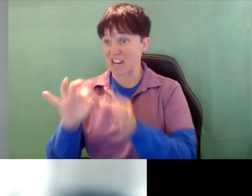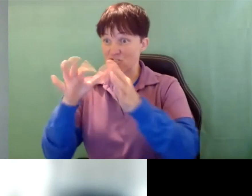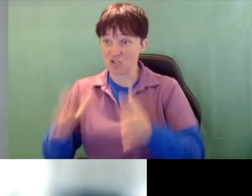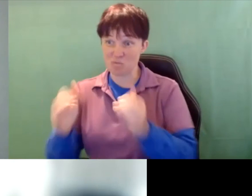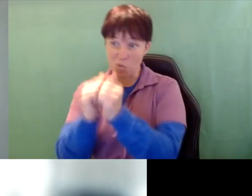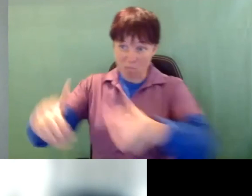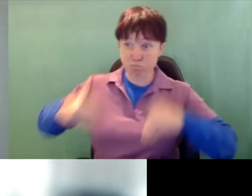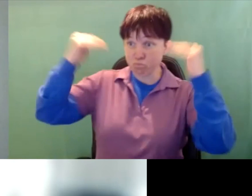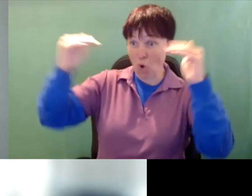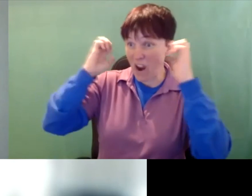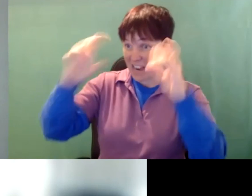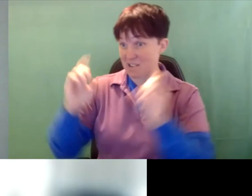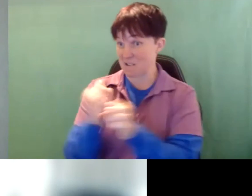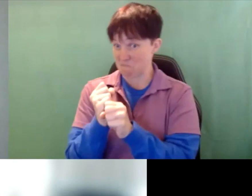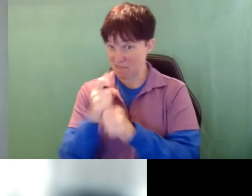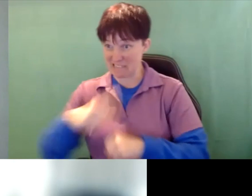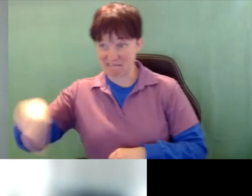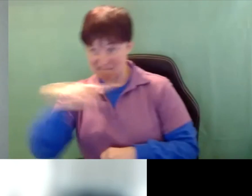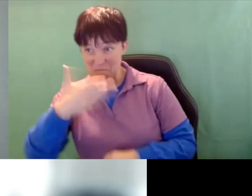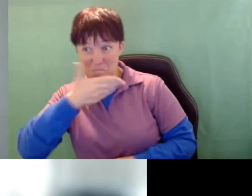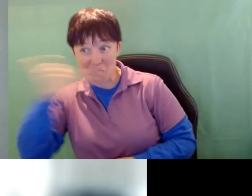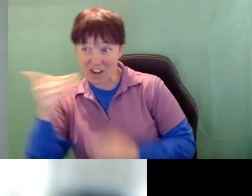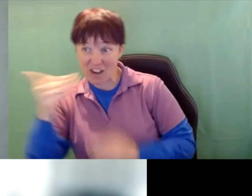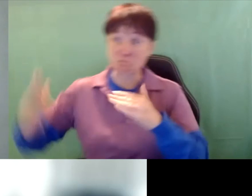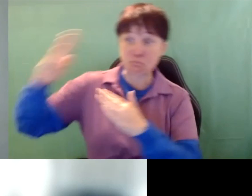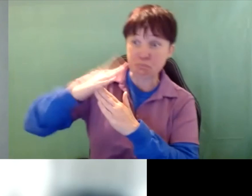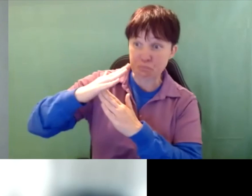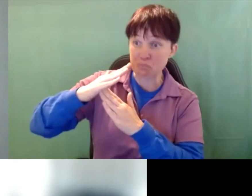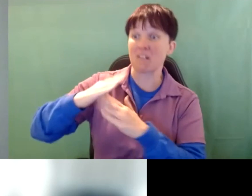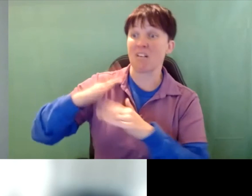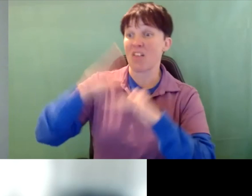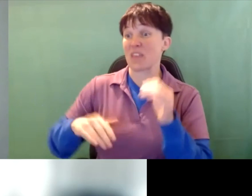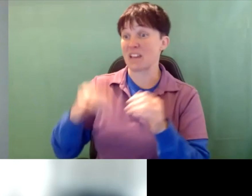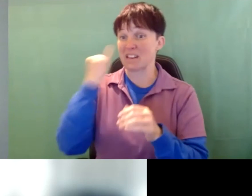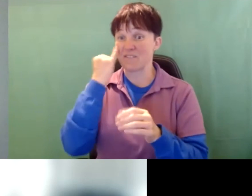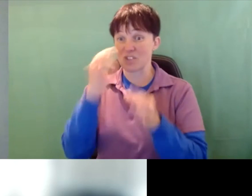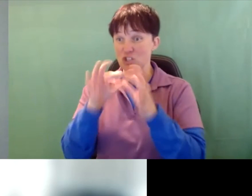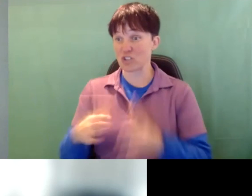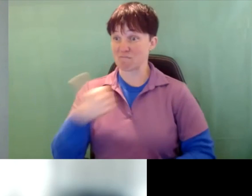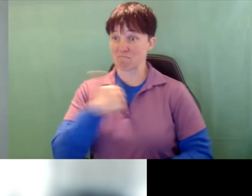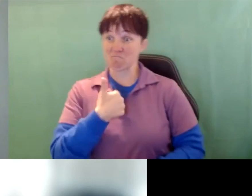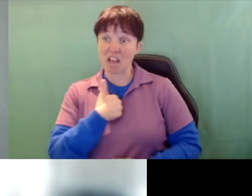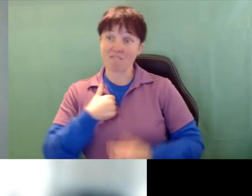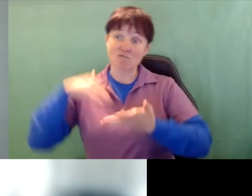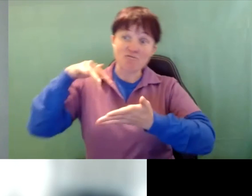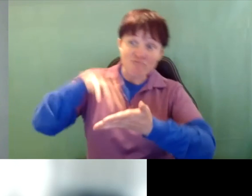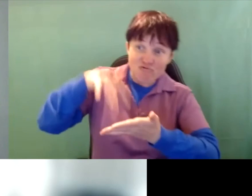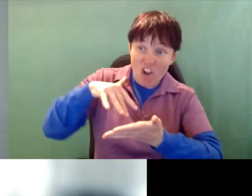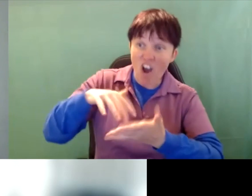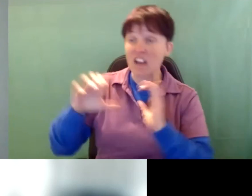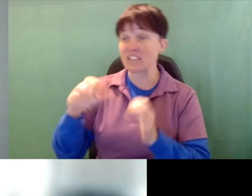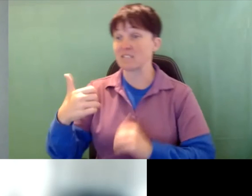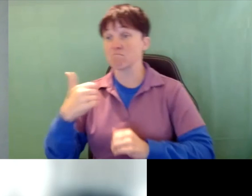makes an interpreter better then if the interpreter did their own self study, or did online modules,